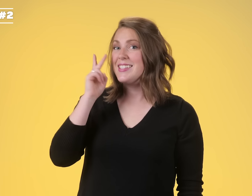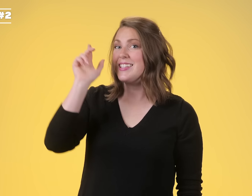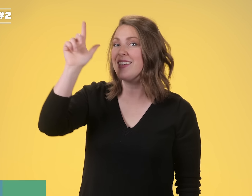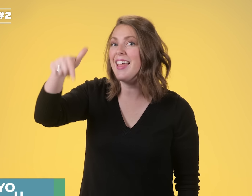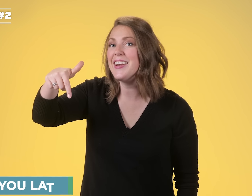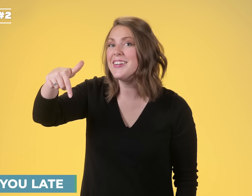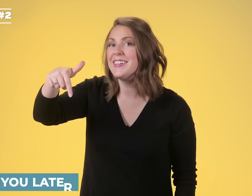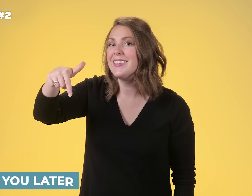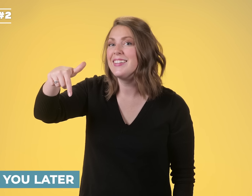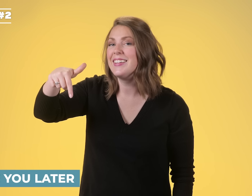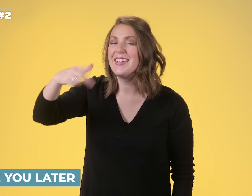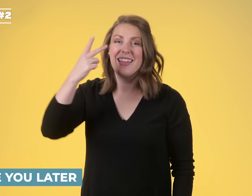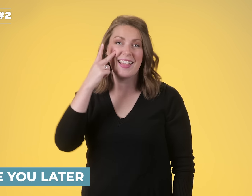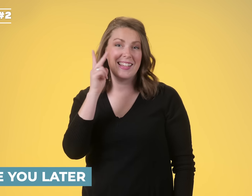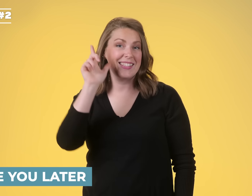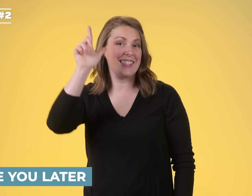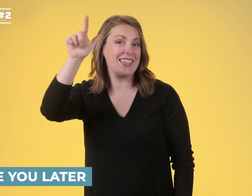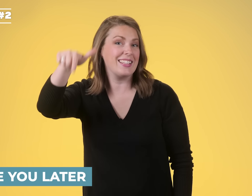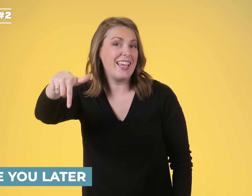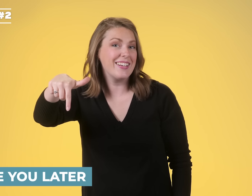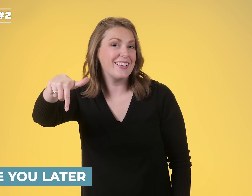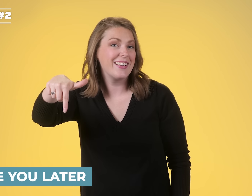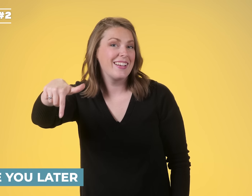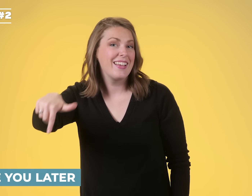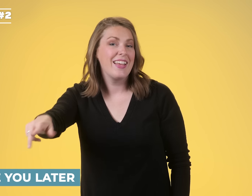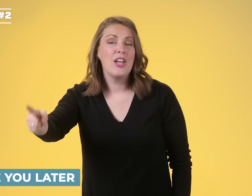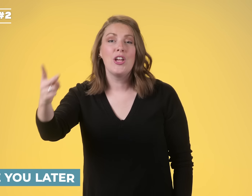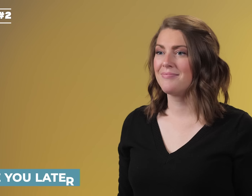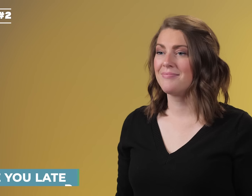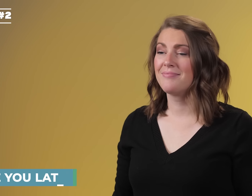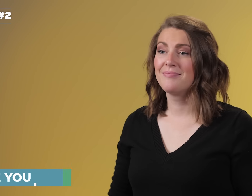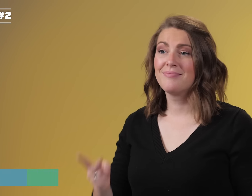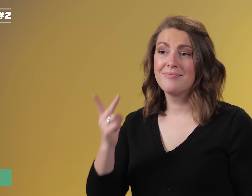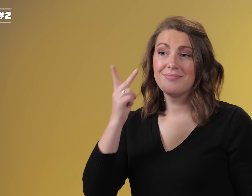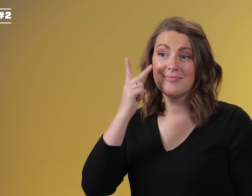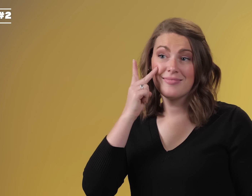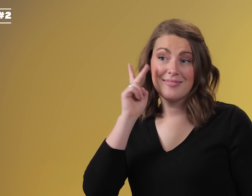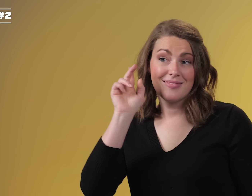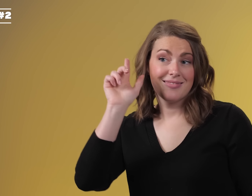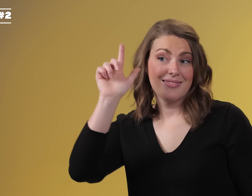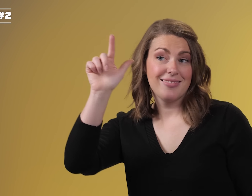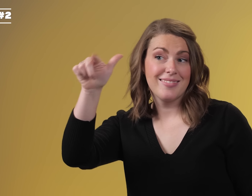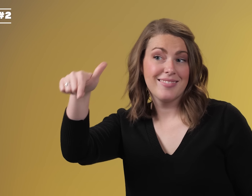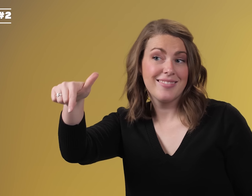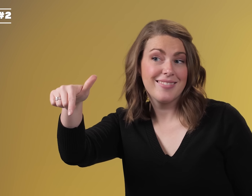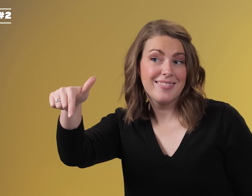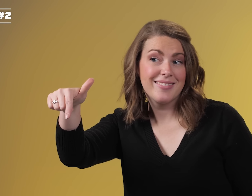SEE YOU LATER SEE YOU LATER You're doing the sign for see and flipping